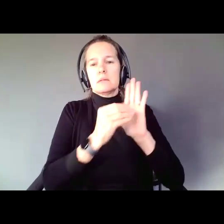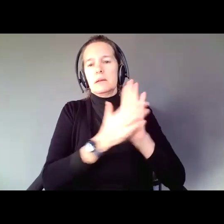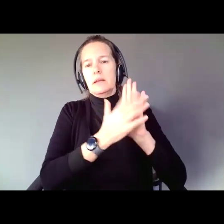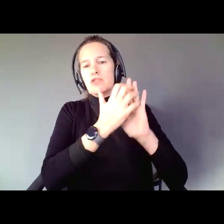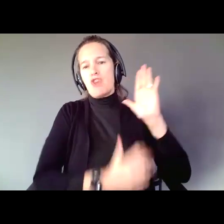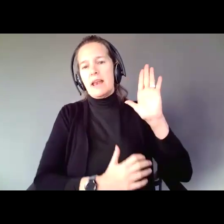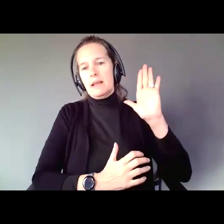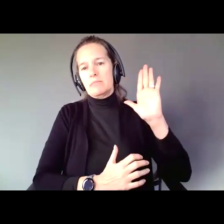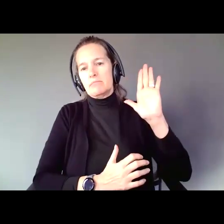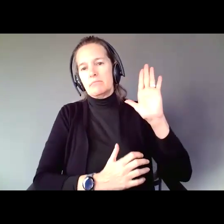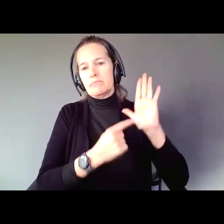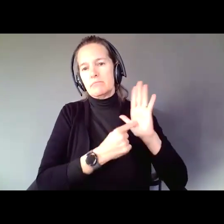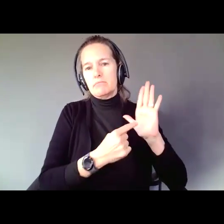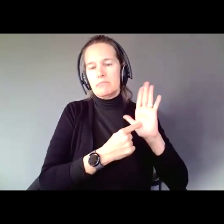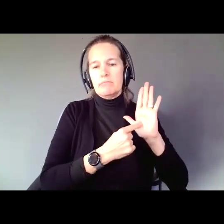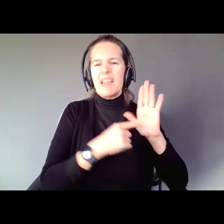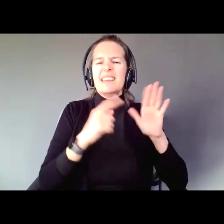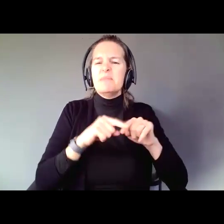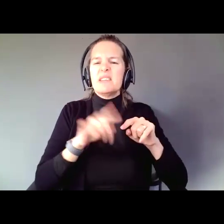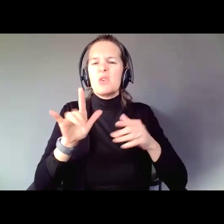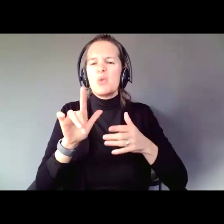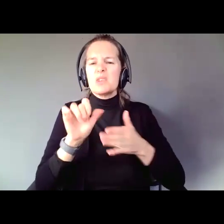Depending upon what State you are in, some States have laws recognizing Supported